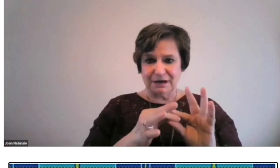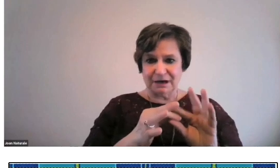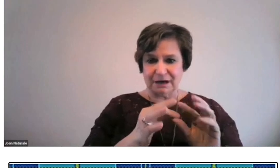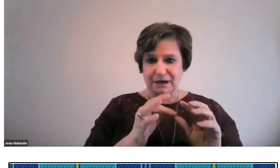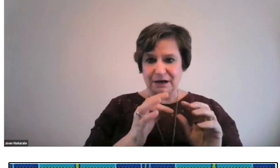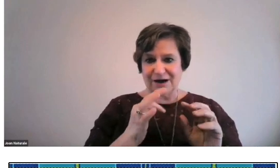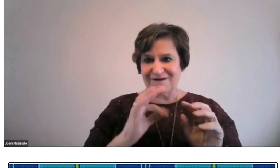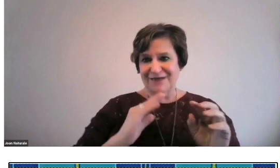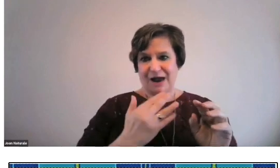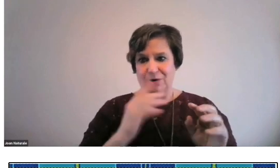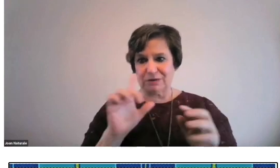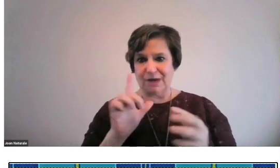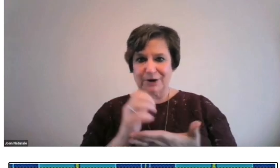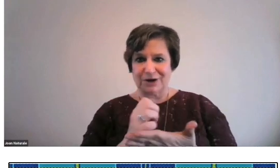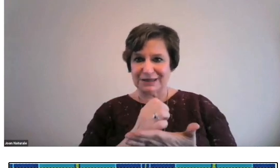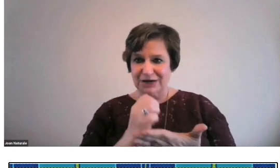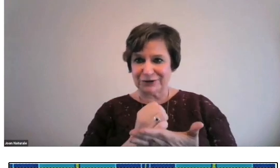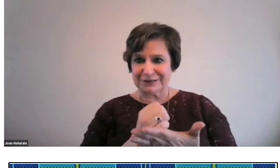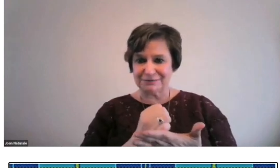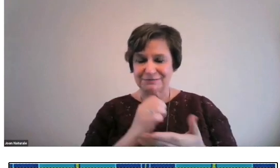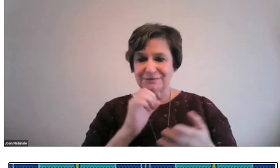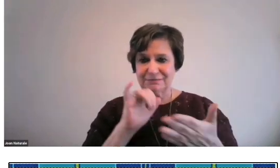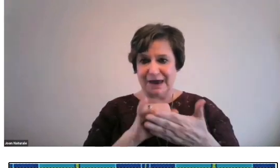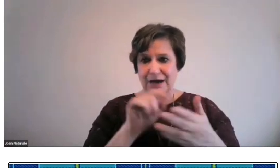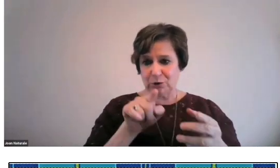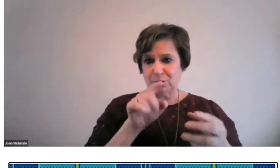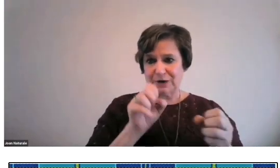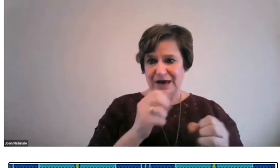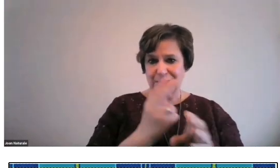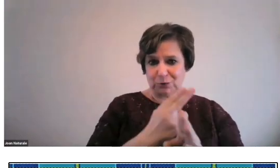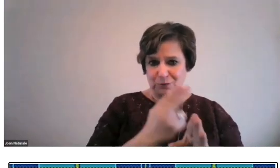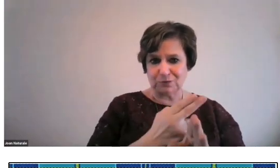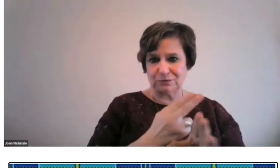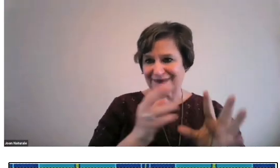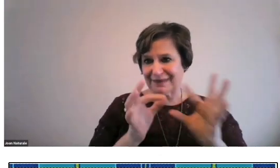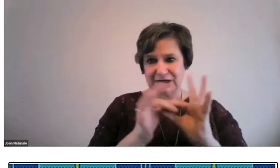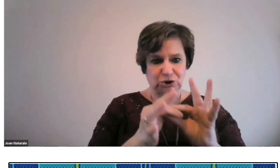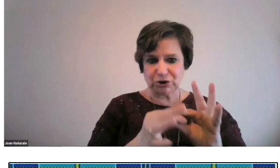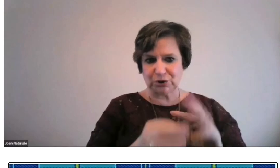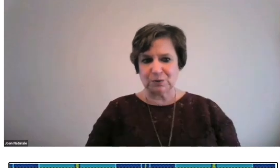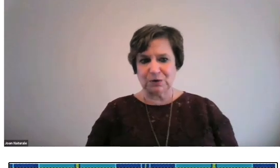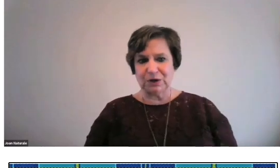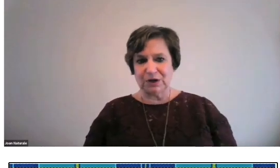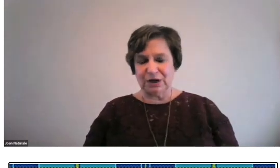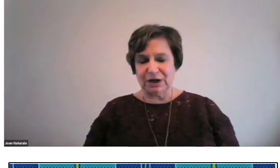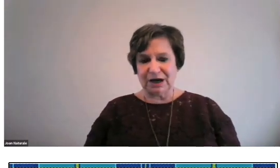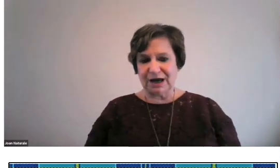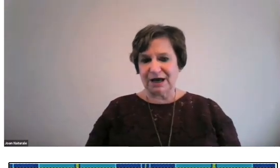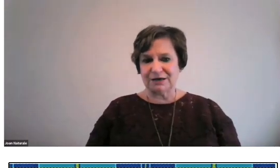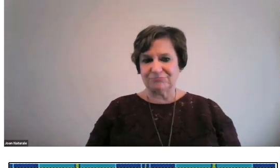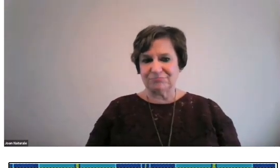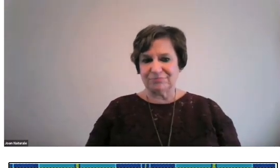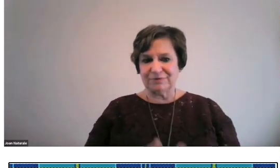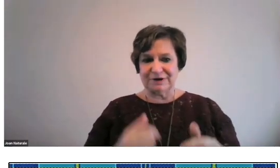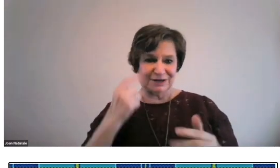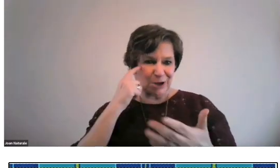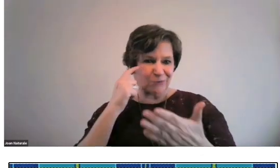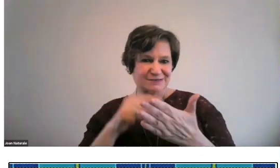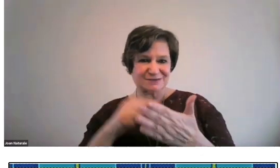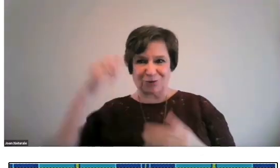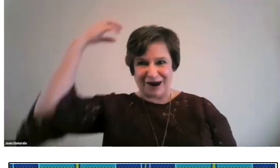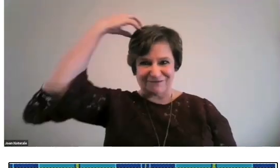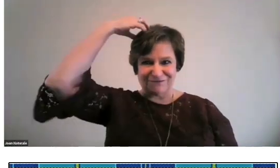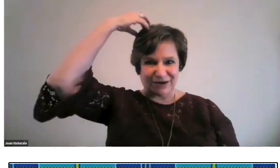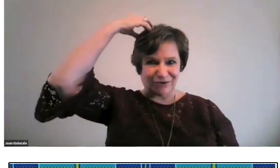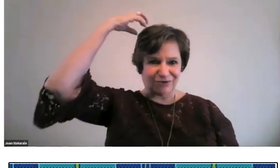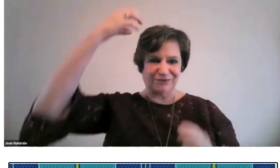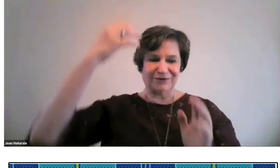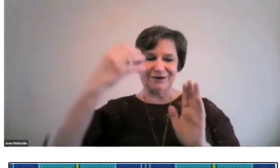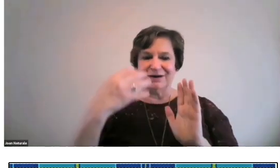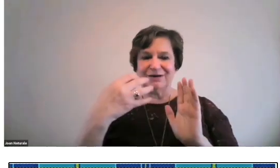Here are more links to our library collections that you can link to.